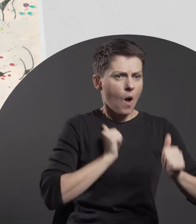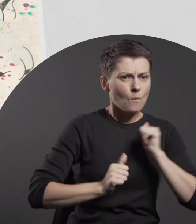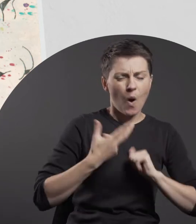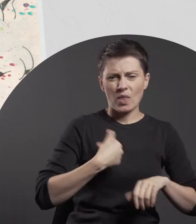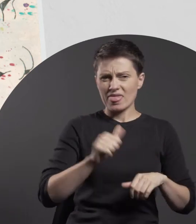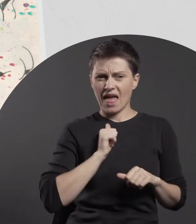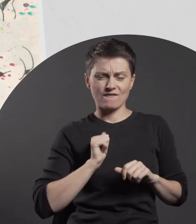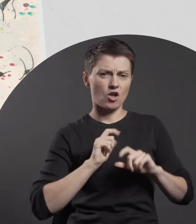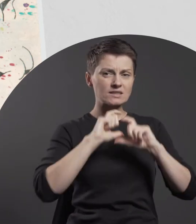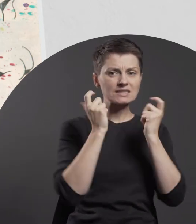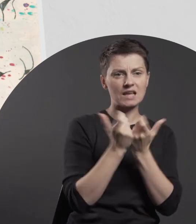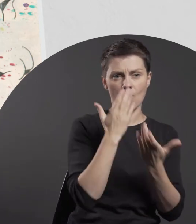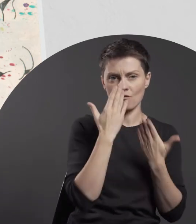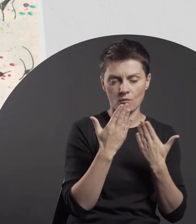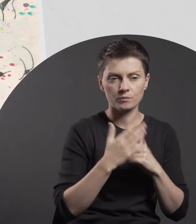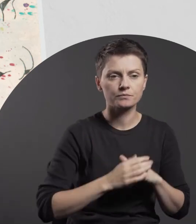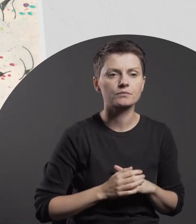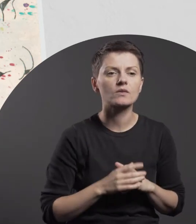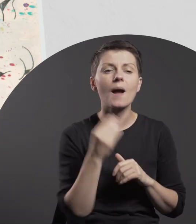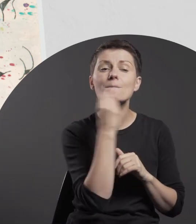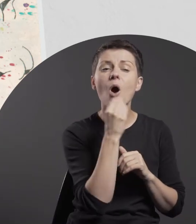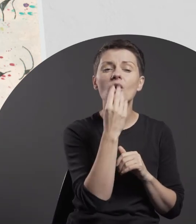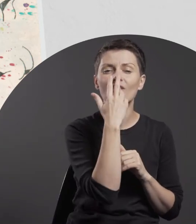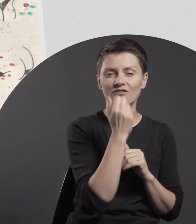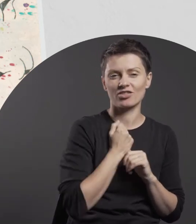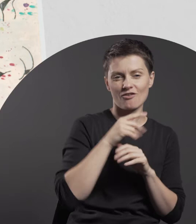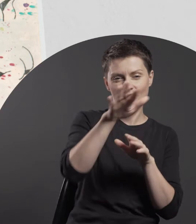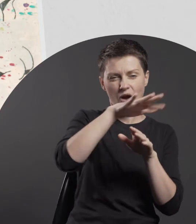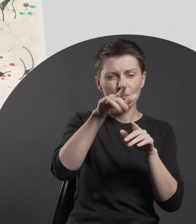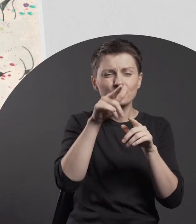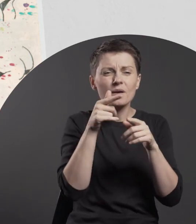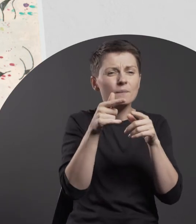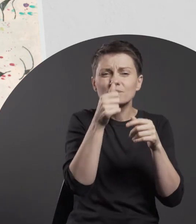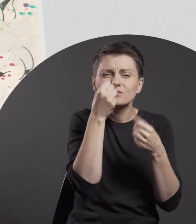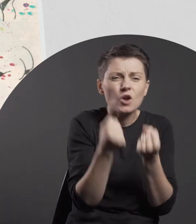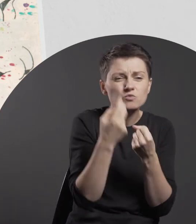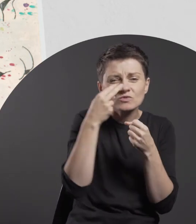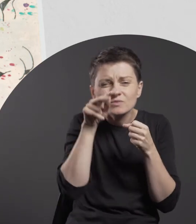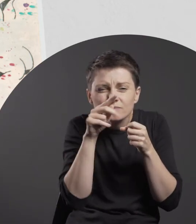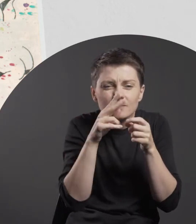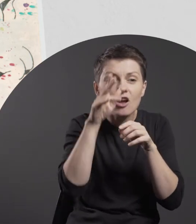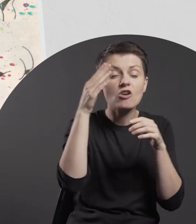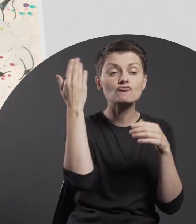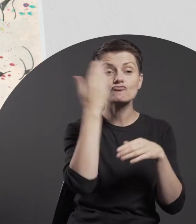Maritime vistas, which can be hardly seen underneath streaks of black paint,